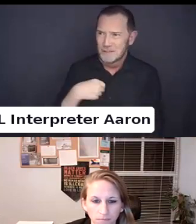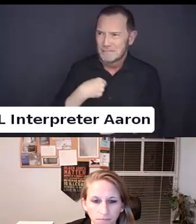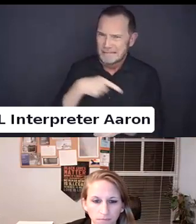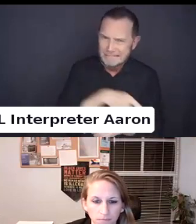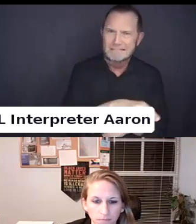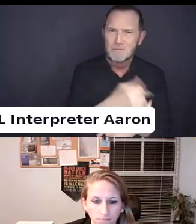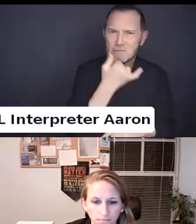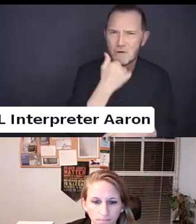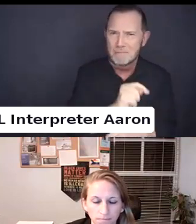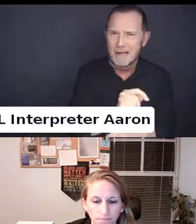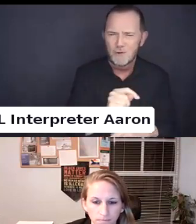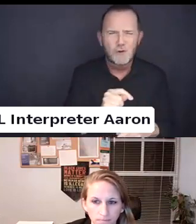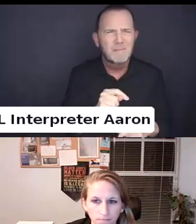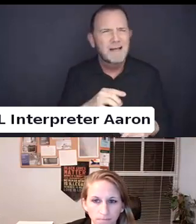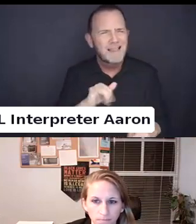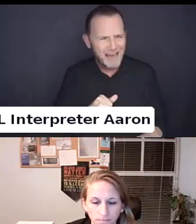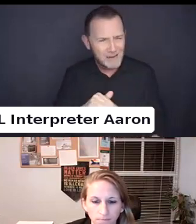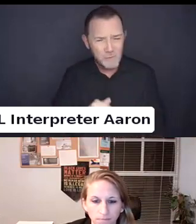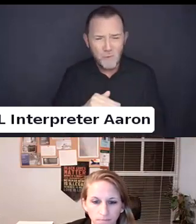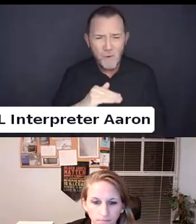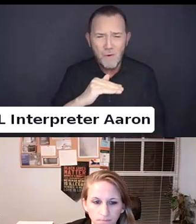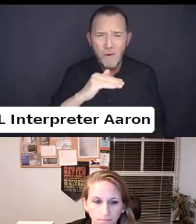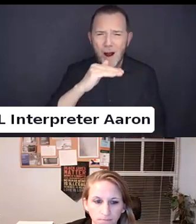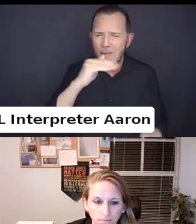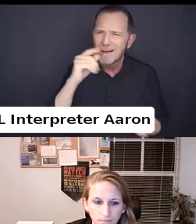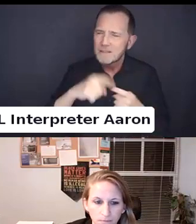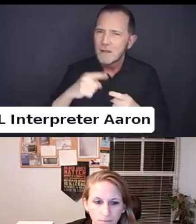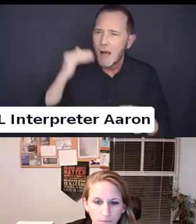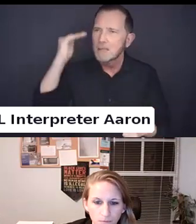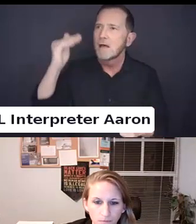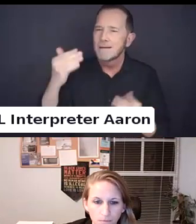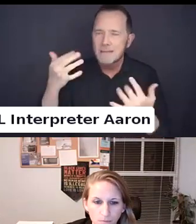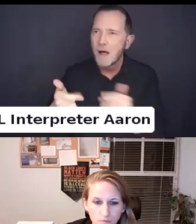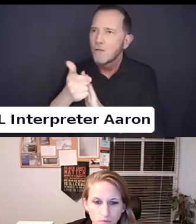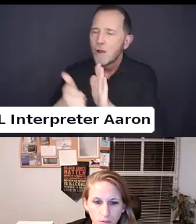that is not really a disability need. All of these things that people are addressing.